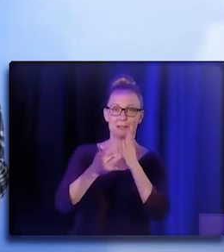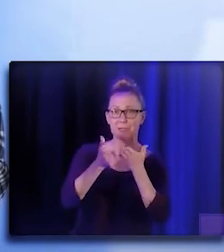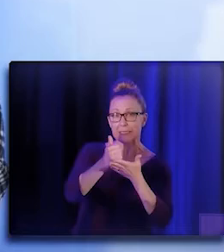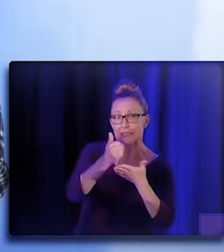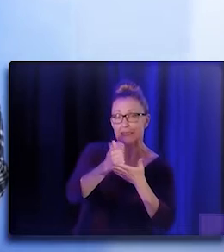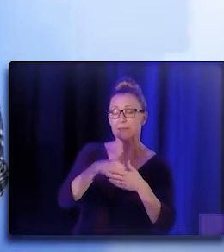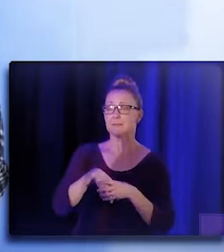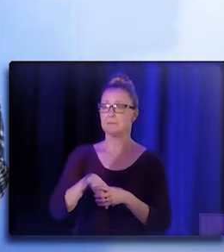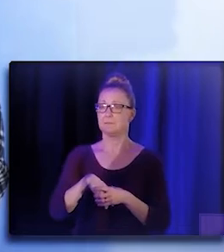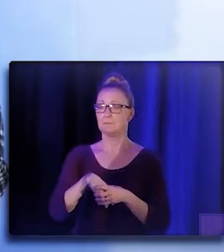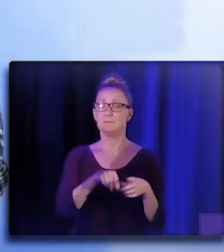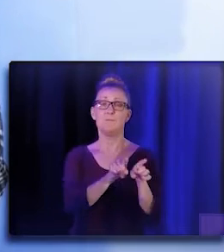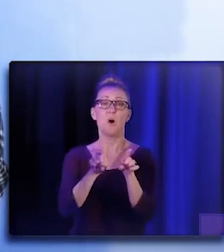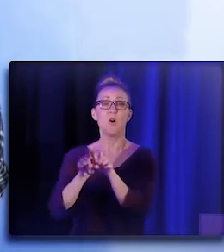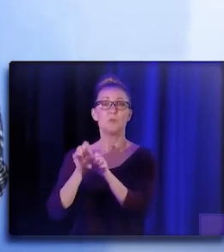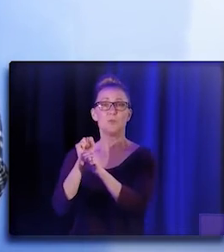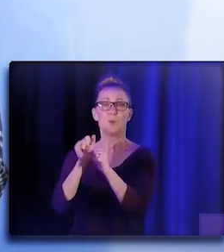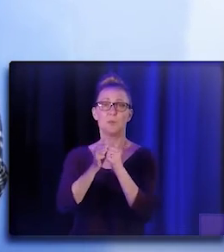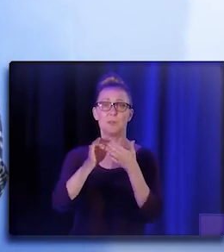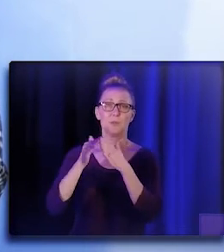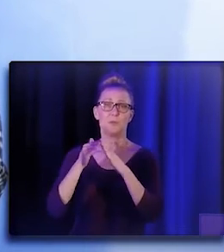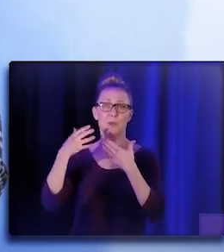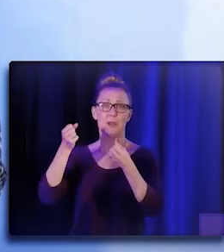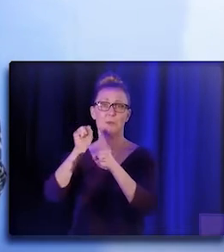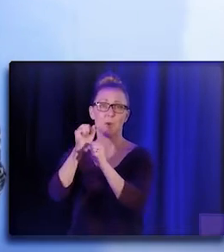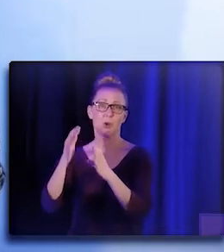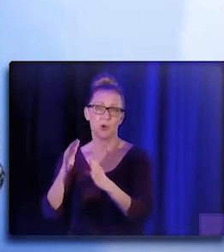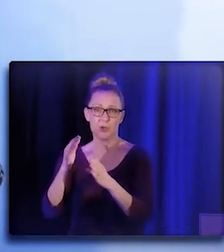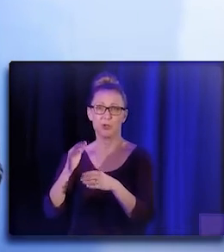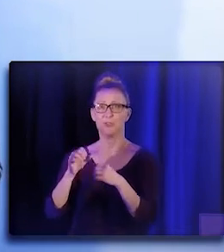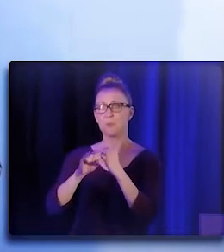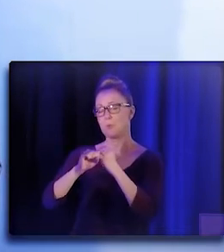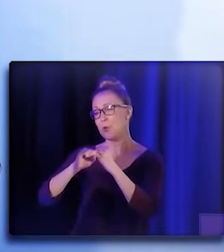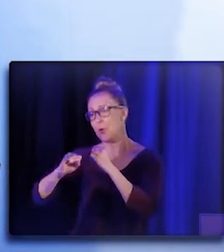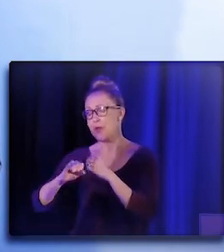and to work with community health workers, Promotores, R.